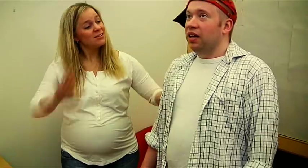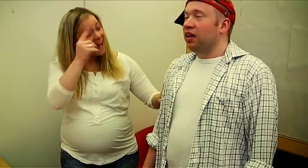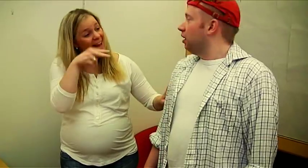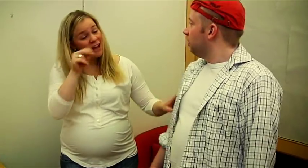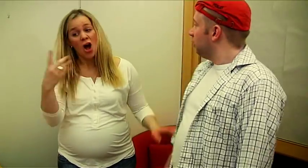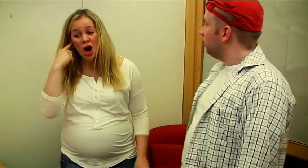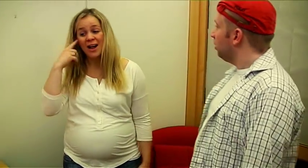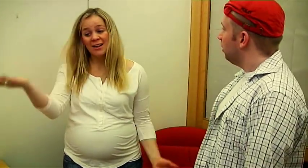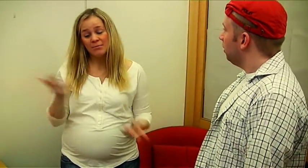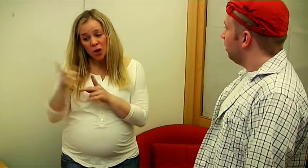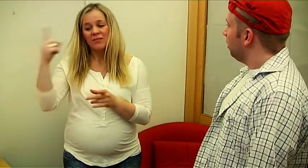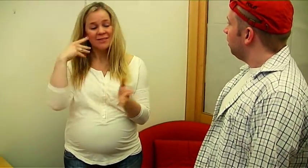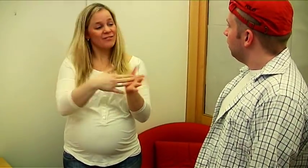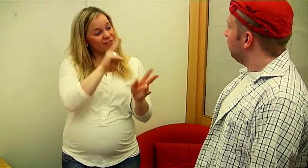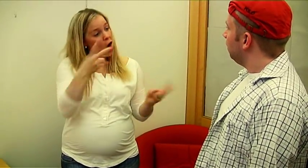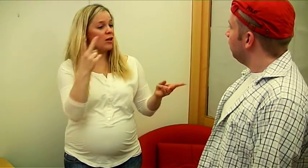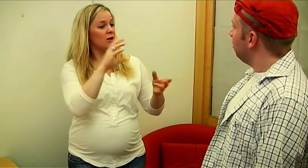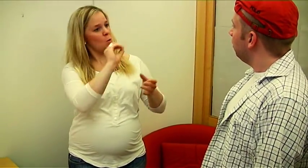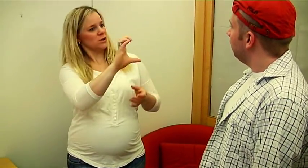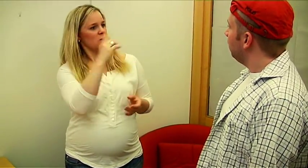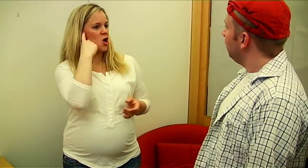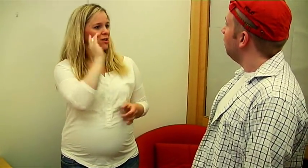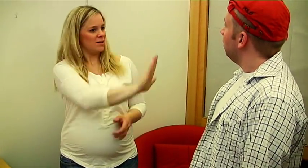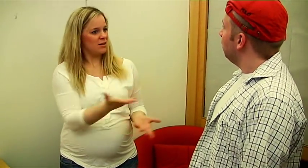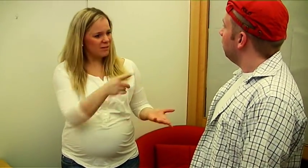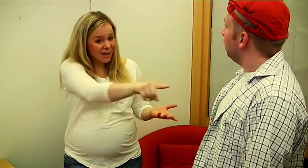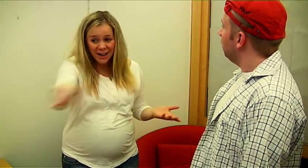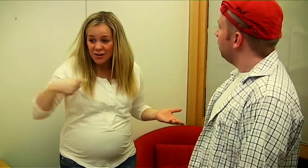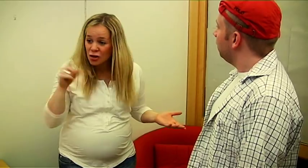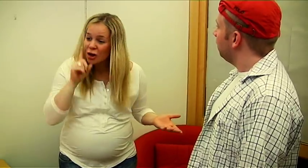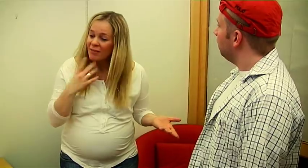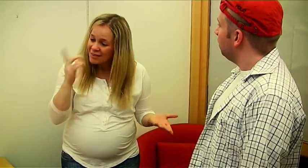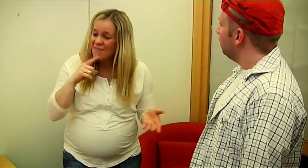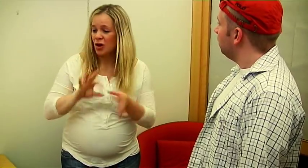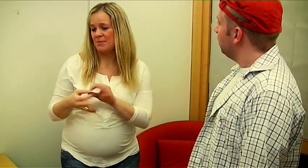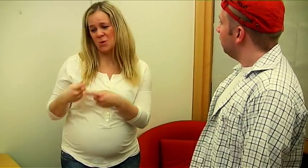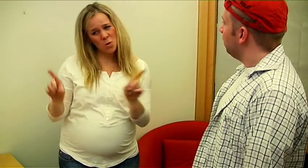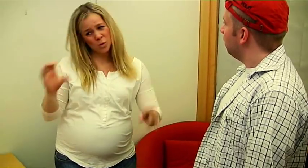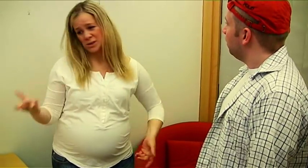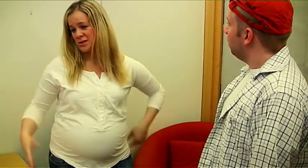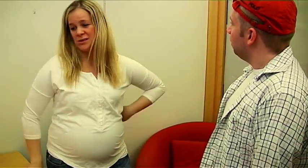And Jelena is hearing, so she belongs to the ordinary hearing Olympics. We are deaf so we belong to deaflympics that's different from Olympics.